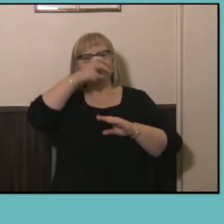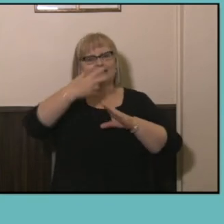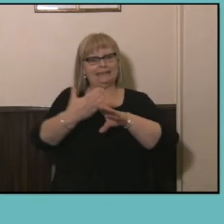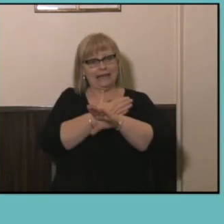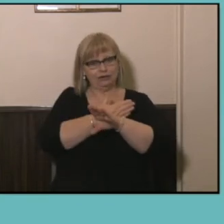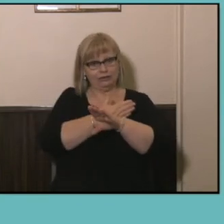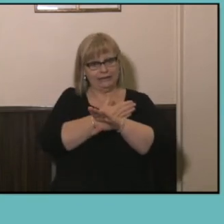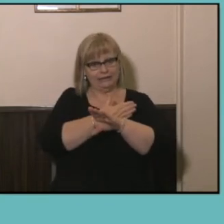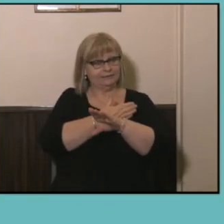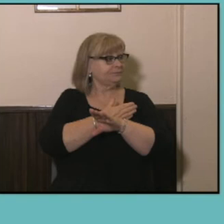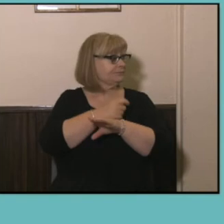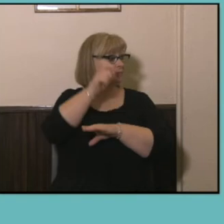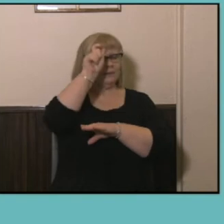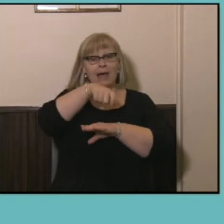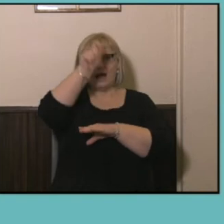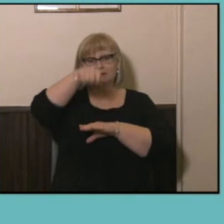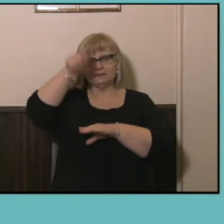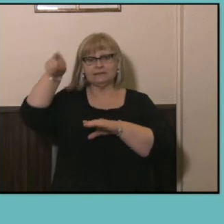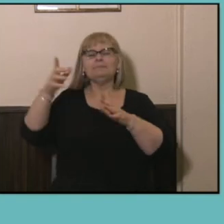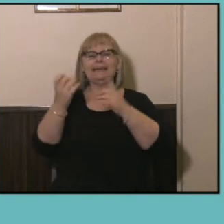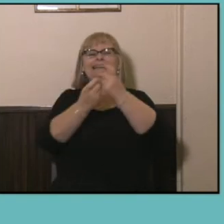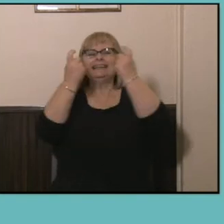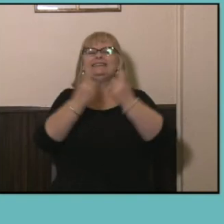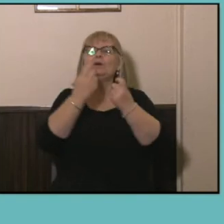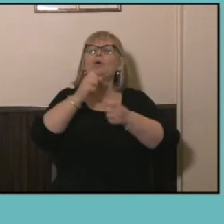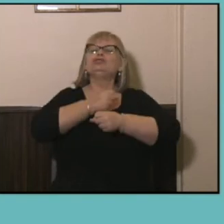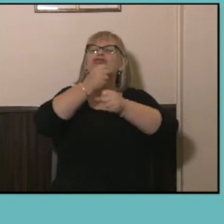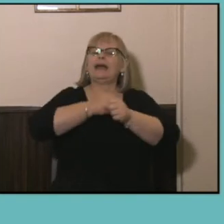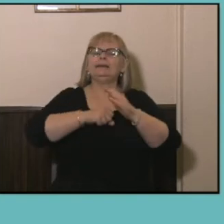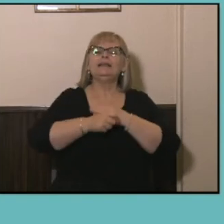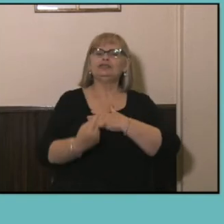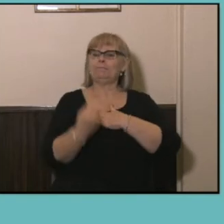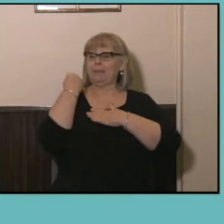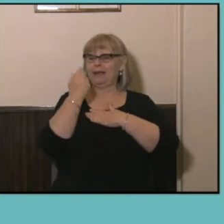that's certificate or trade qualifications, so back in 1976 before